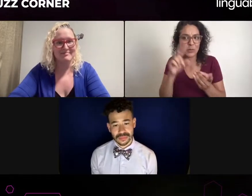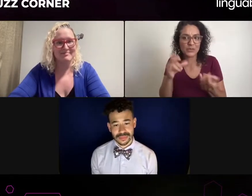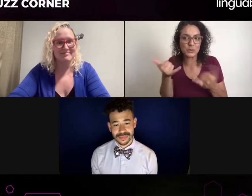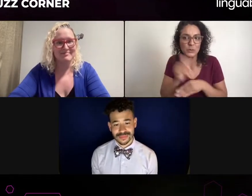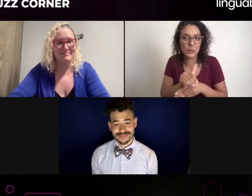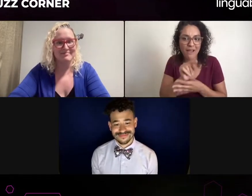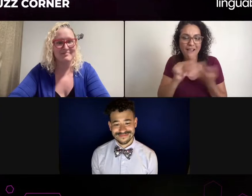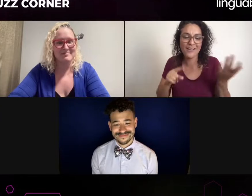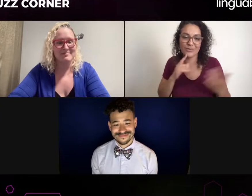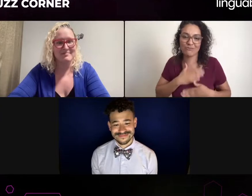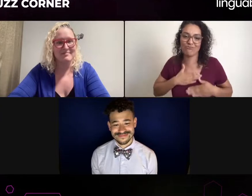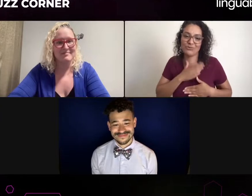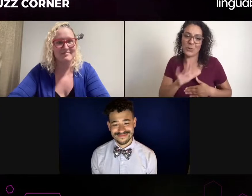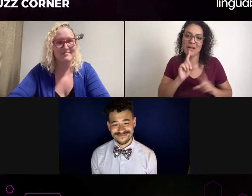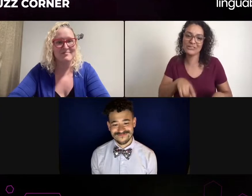and advocate for the actor's needs.